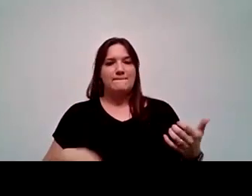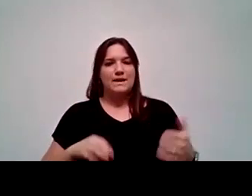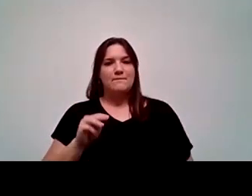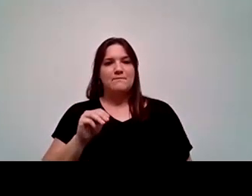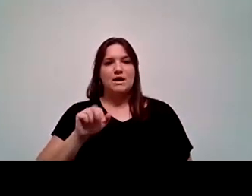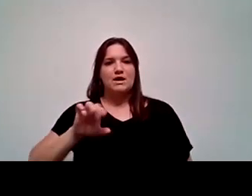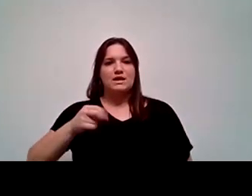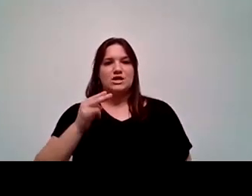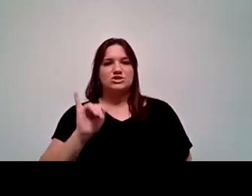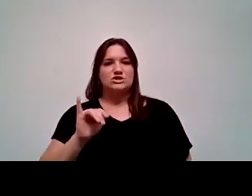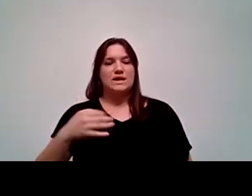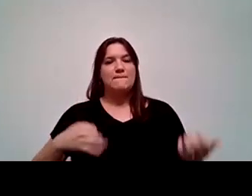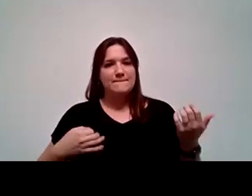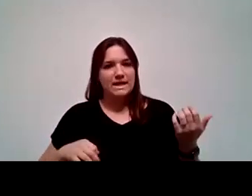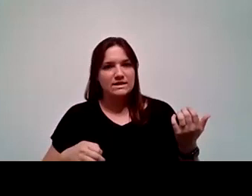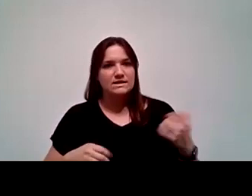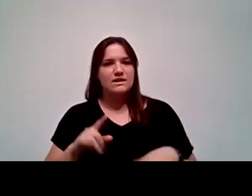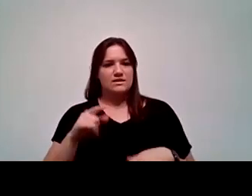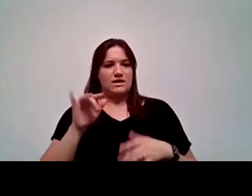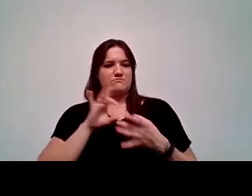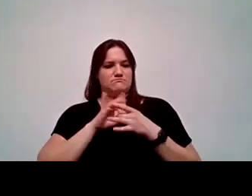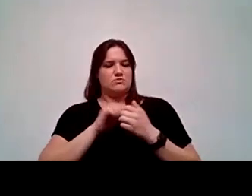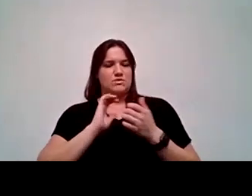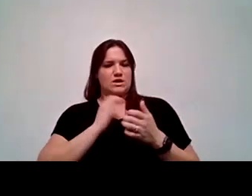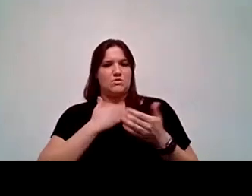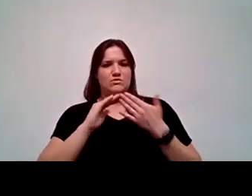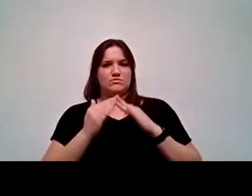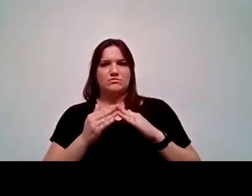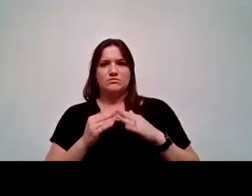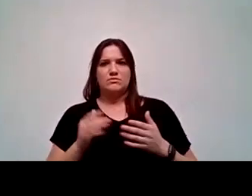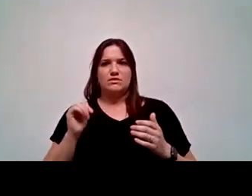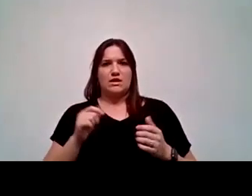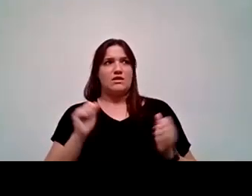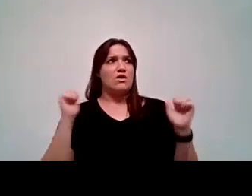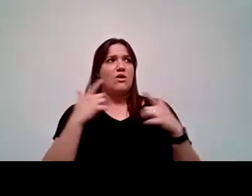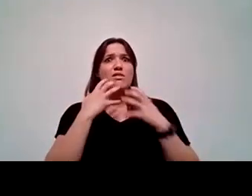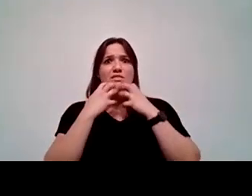with the community that we serve. And it's gone a long ways and everybody loves it and they loved it